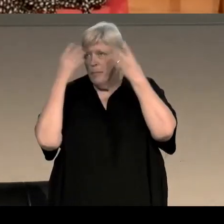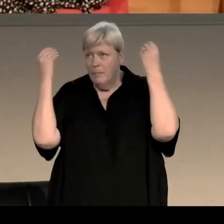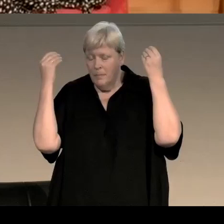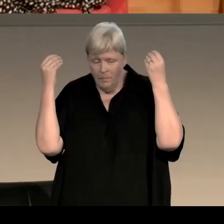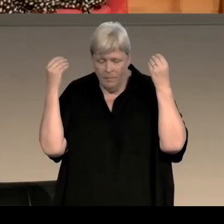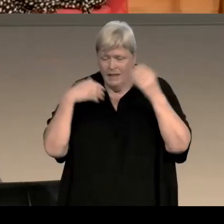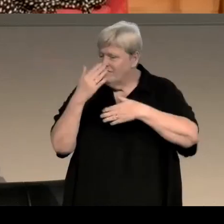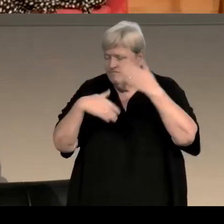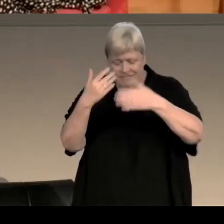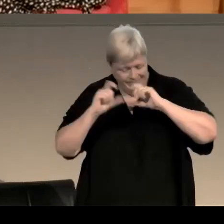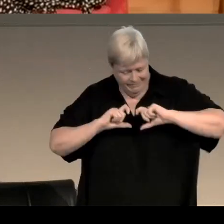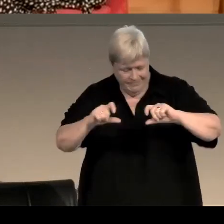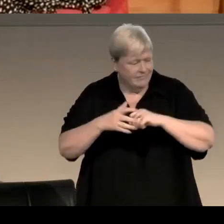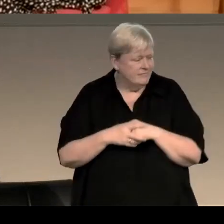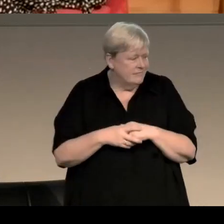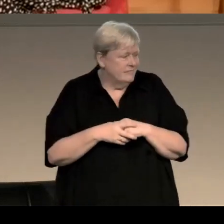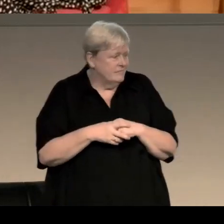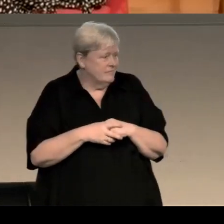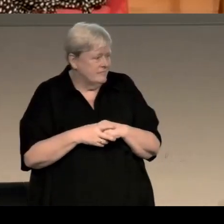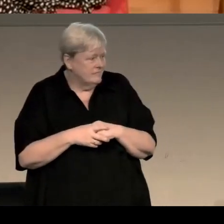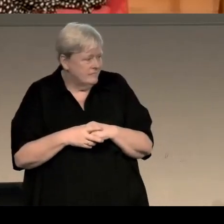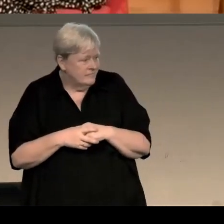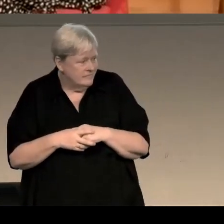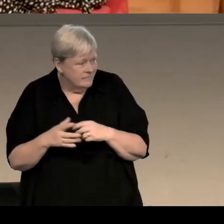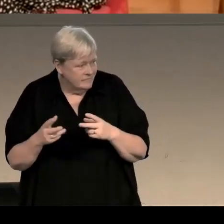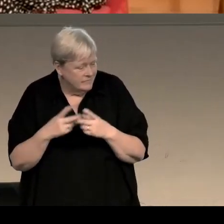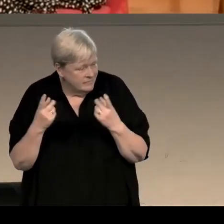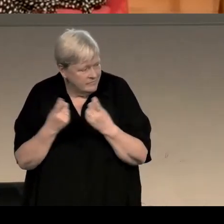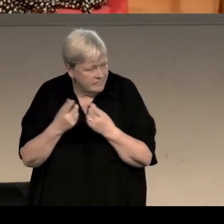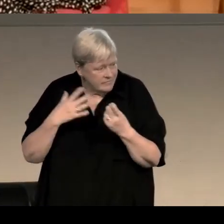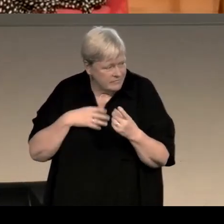Onwards, onwards. SARAH: Onwards! Okay, the other thing I wanted to ask you about -